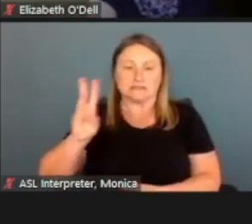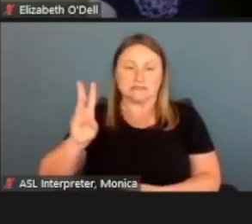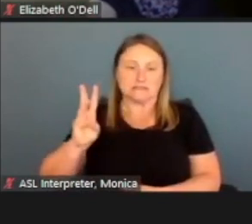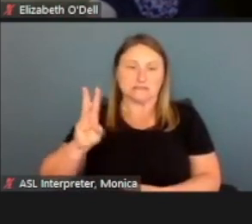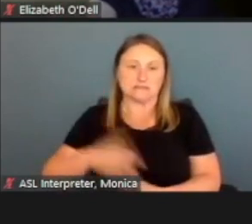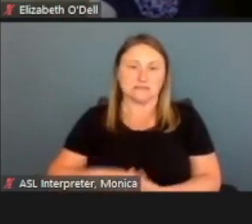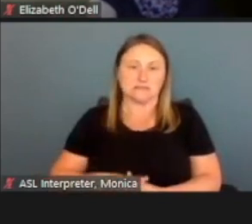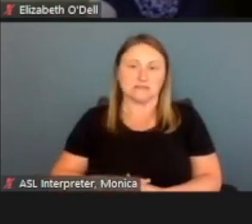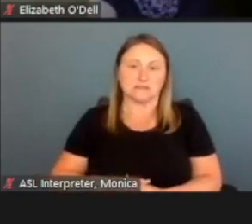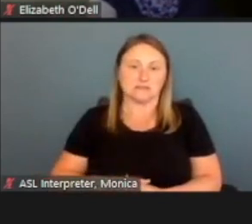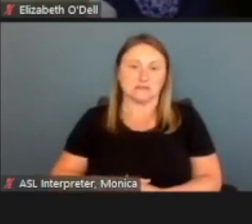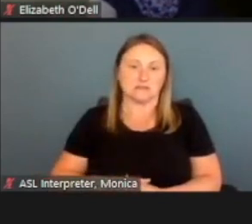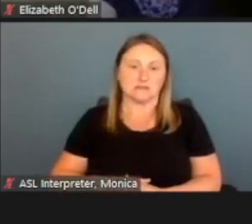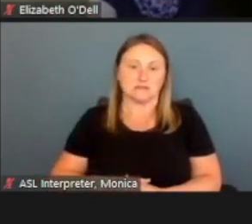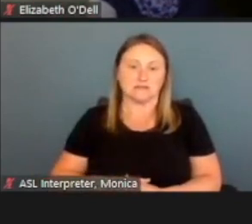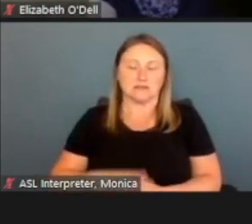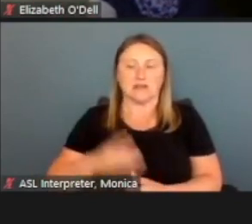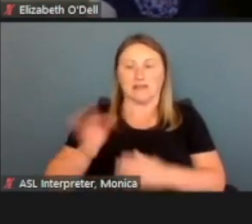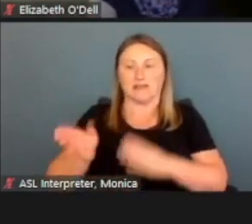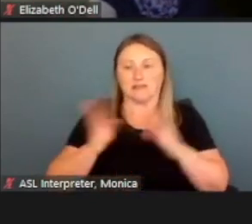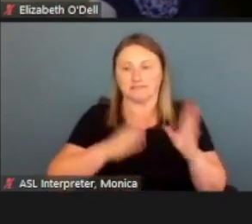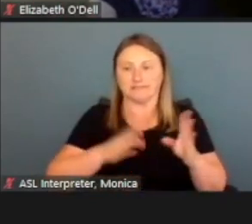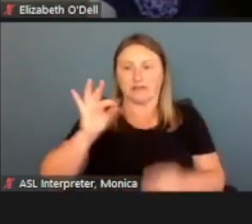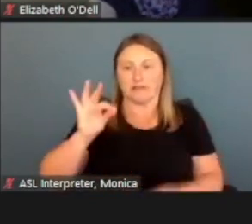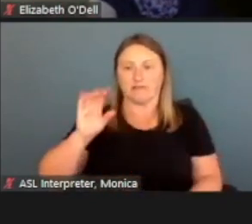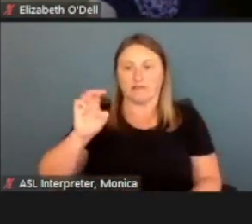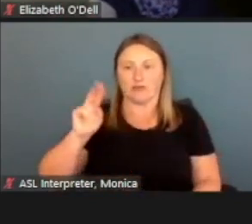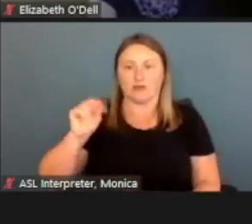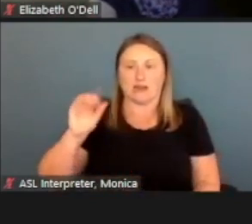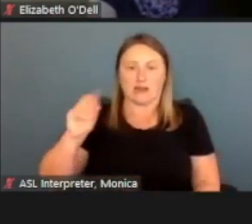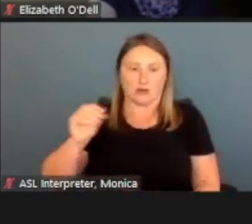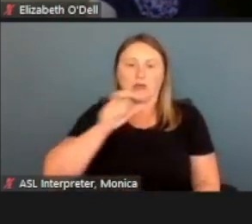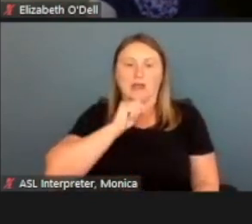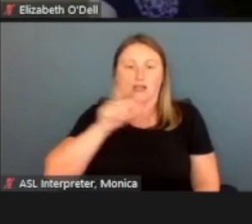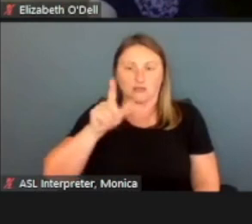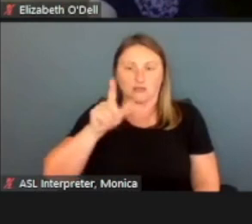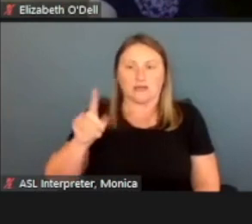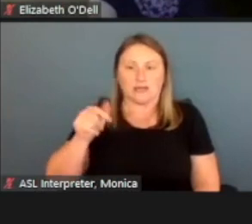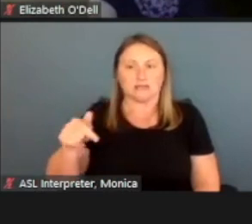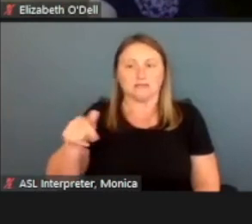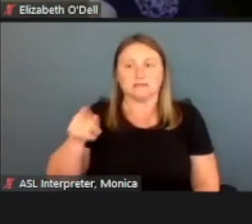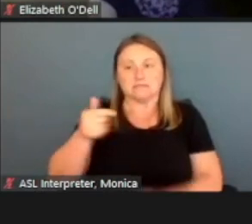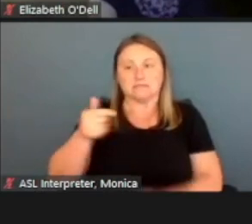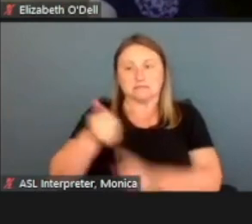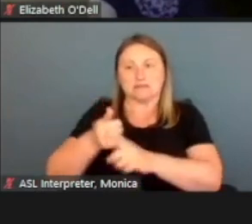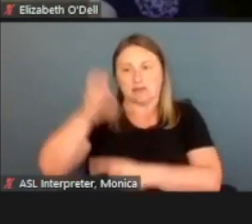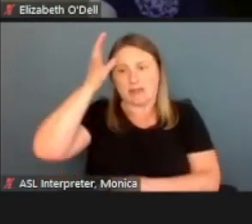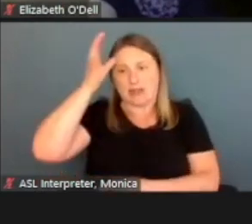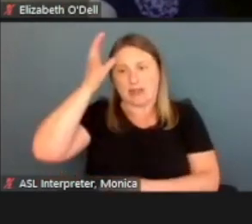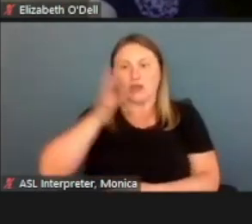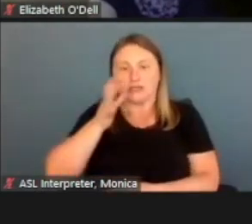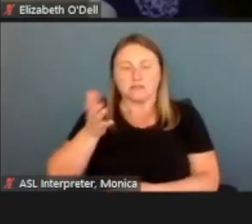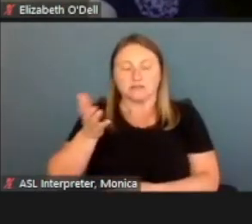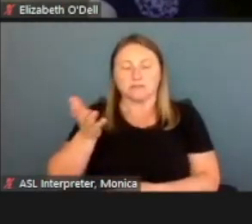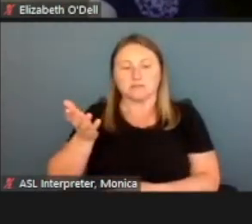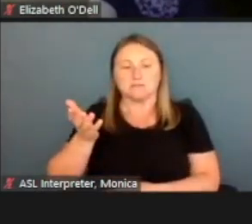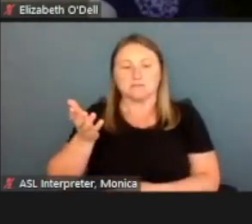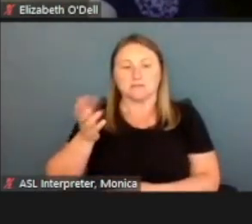And then we do for Fernando, age 28, is the parent of Jessie.